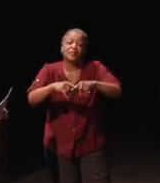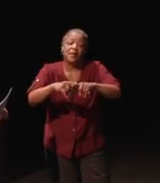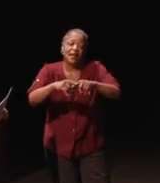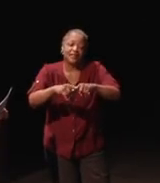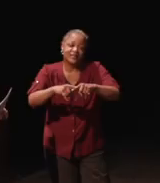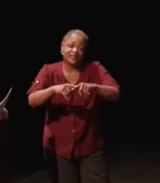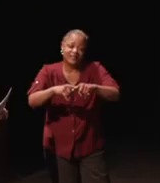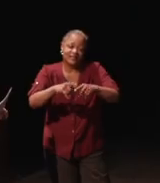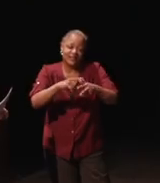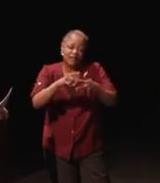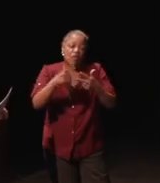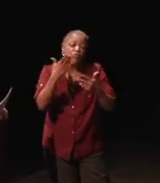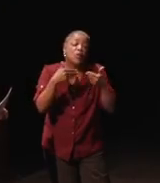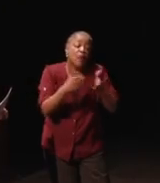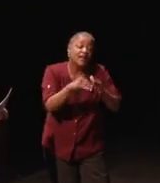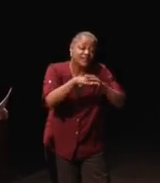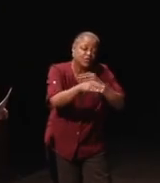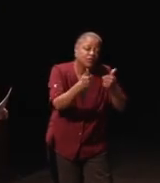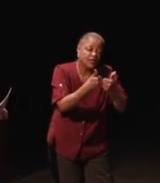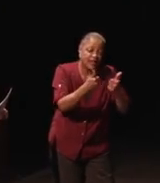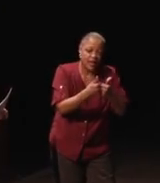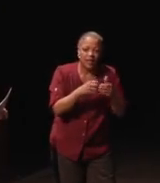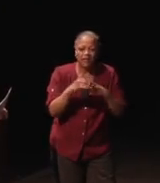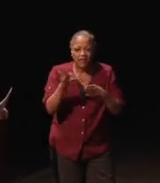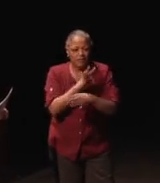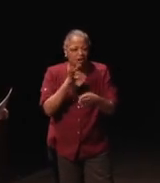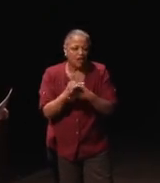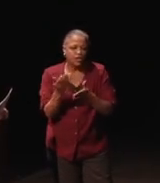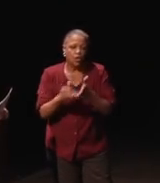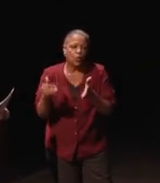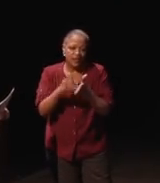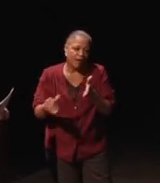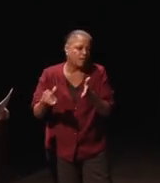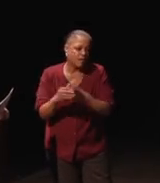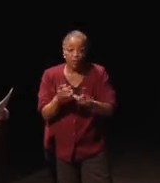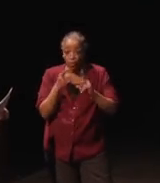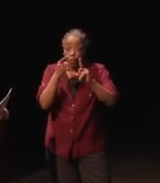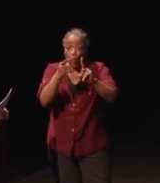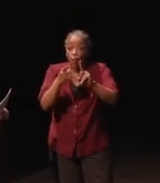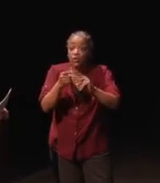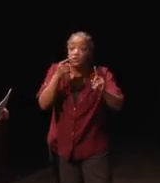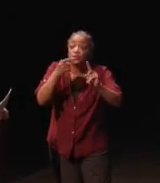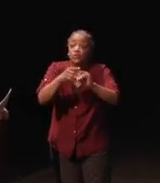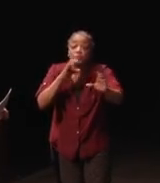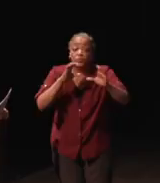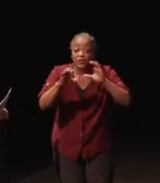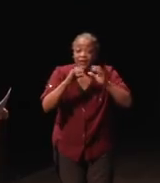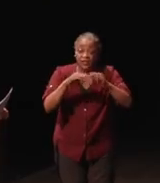Basically, if the functions are redundant and the goal is just to get to communications accessibility,